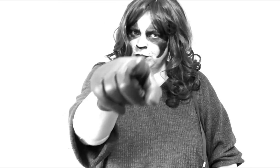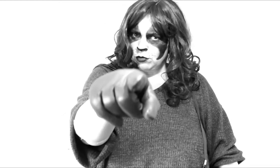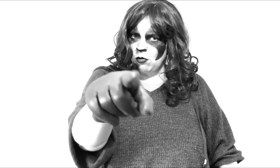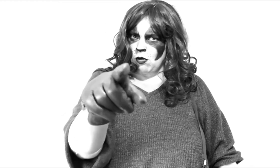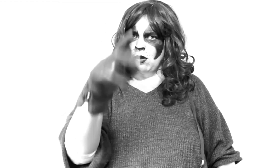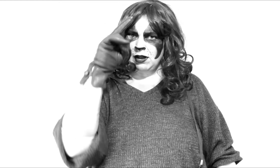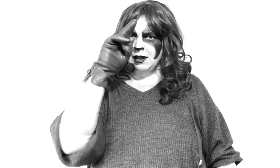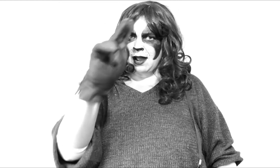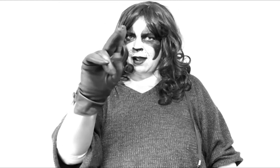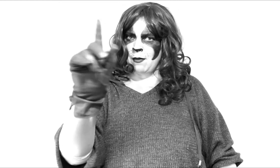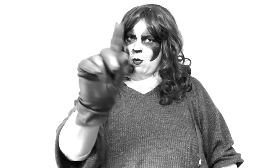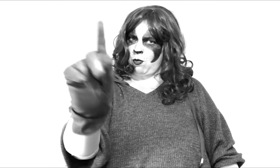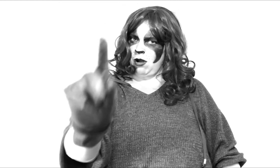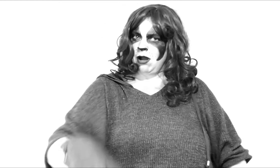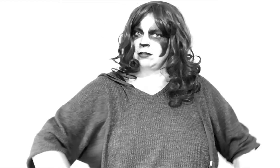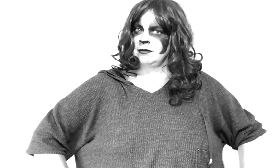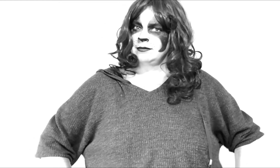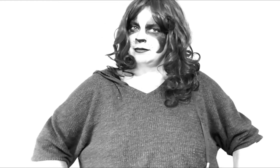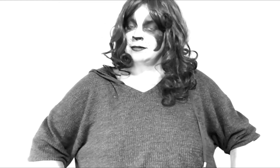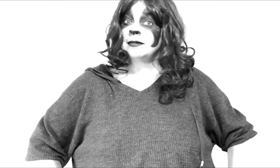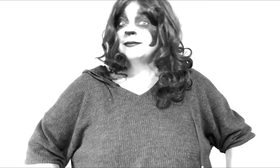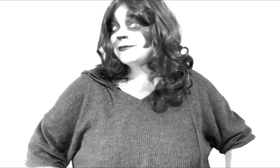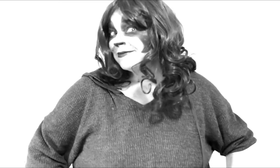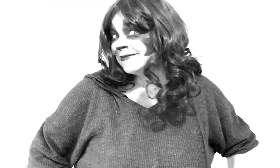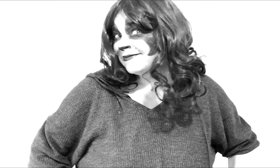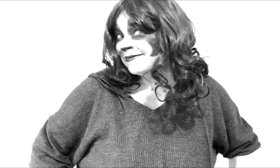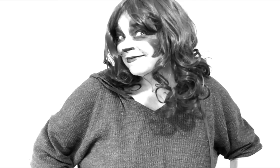Your Name What ?"